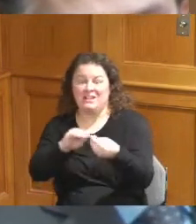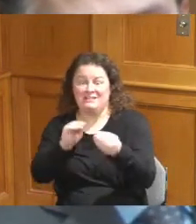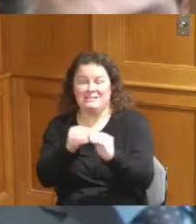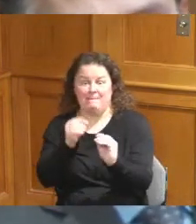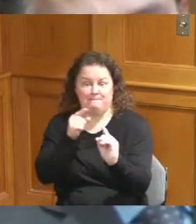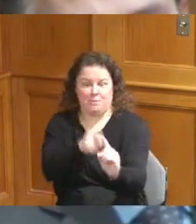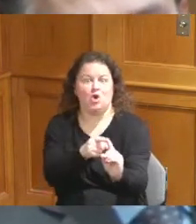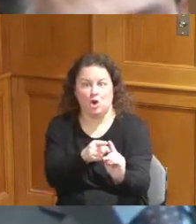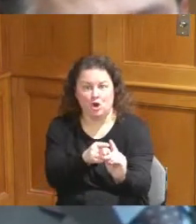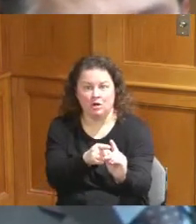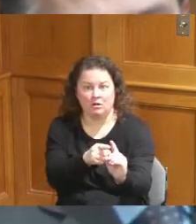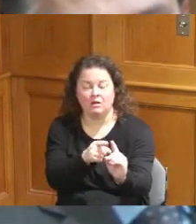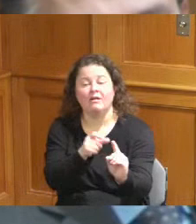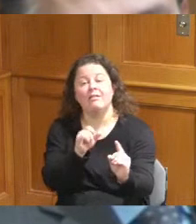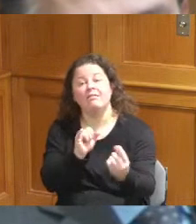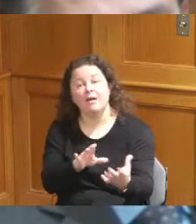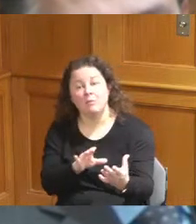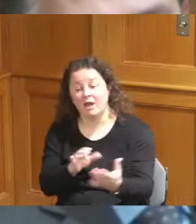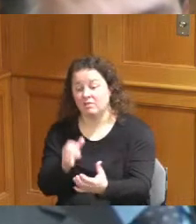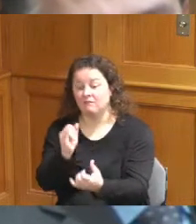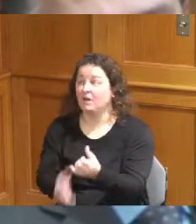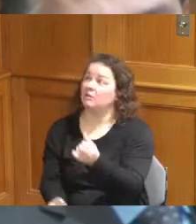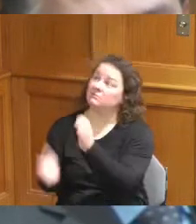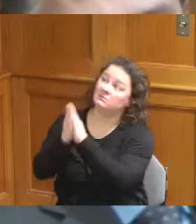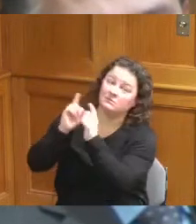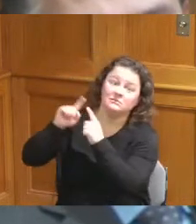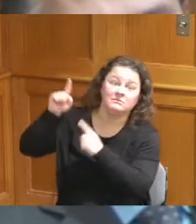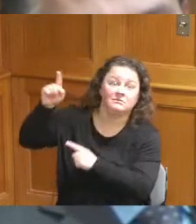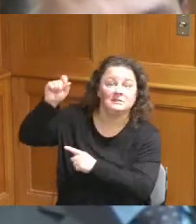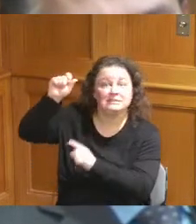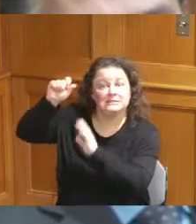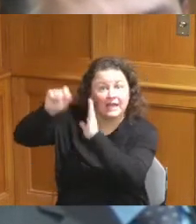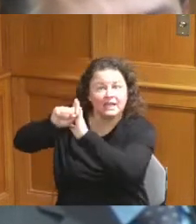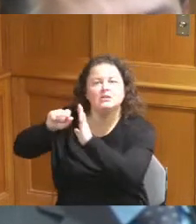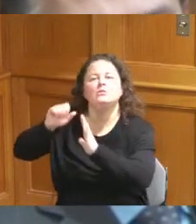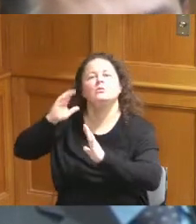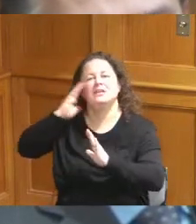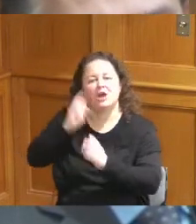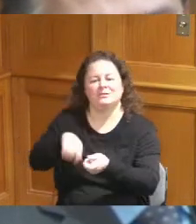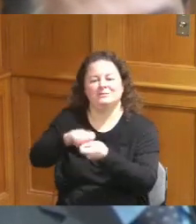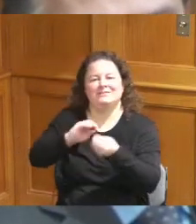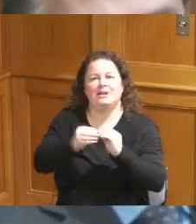ask goes to the state as you say we know exactly what we're asking for you know how much money